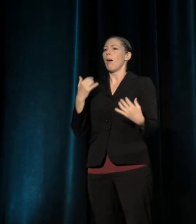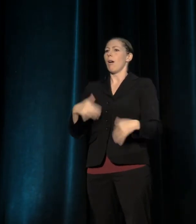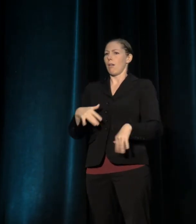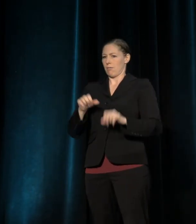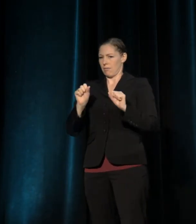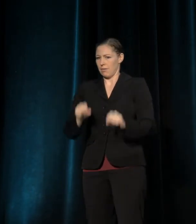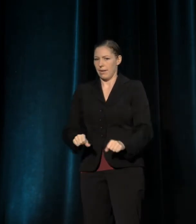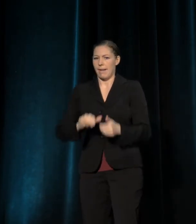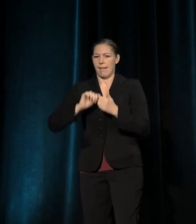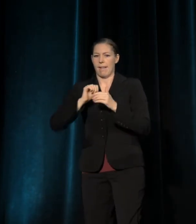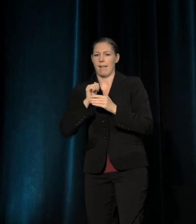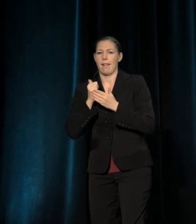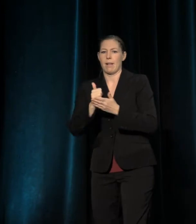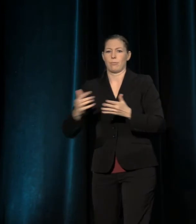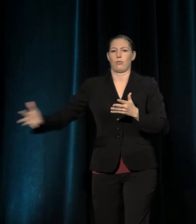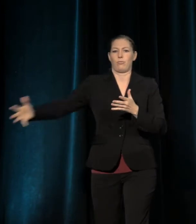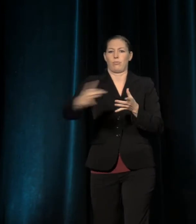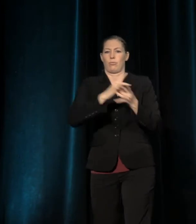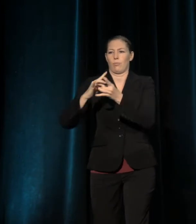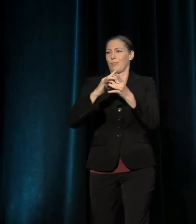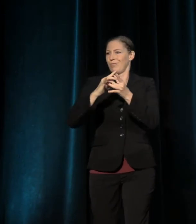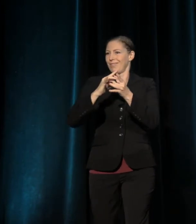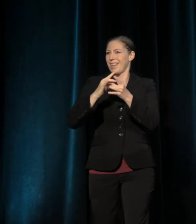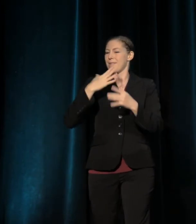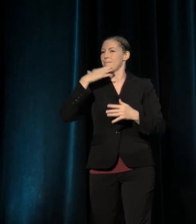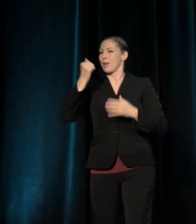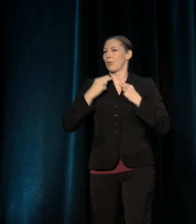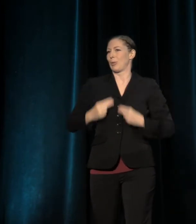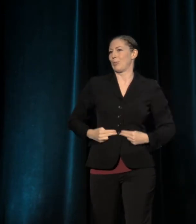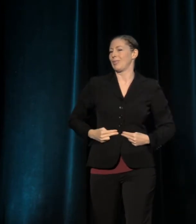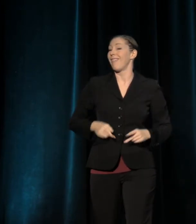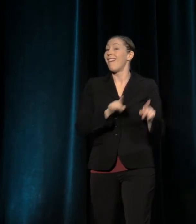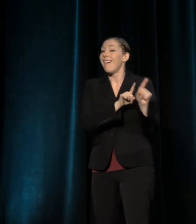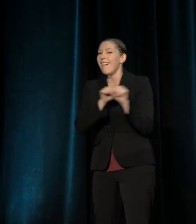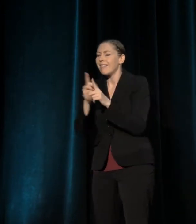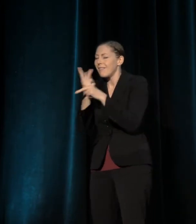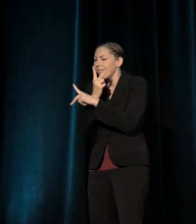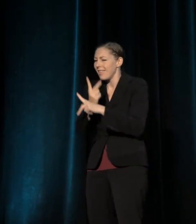She also has shown me how important it is to find joy in your job, to act with chutzpah,